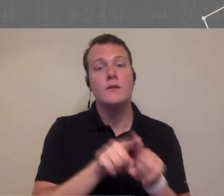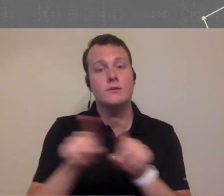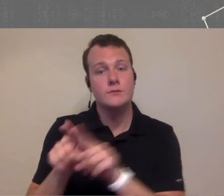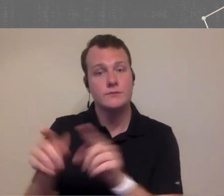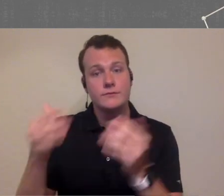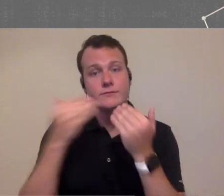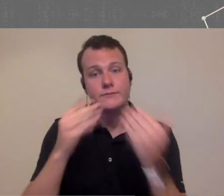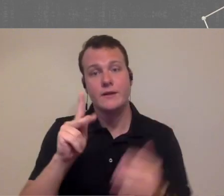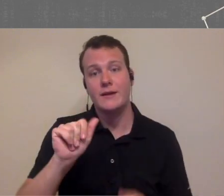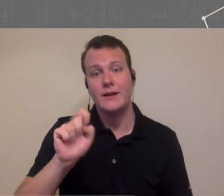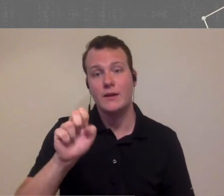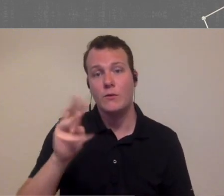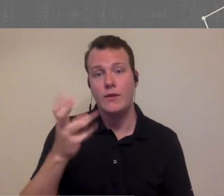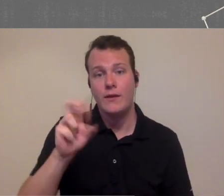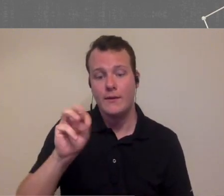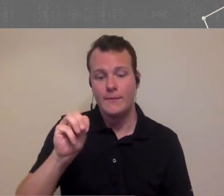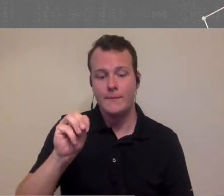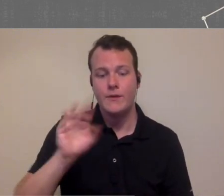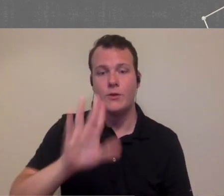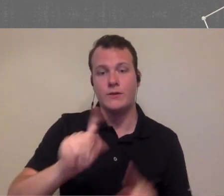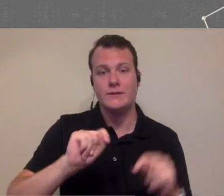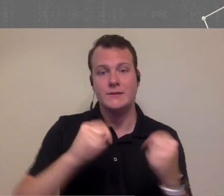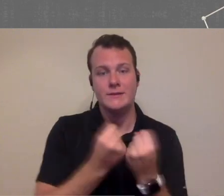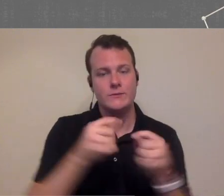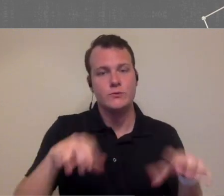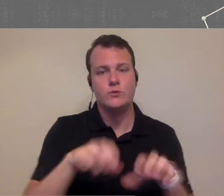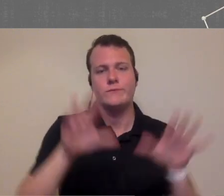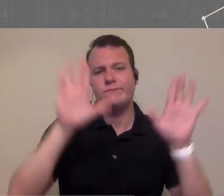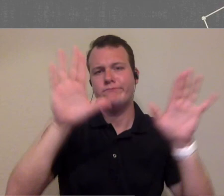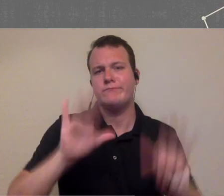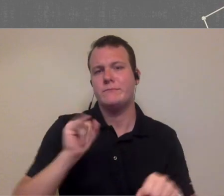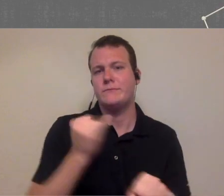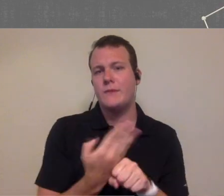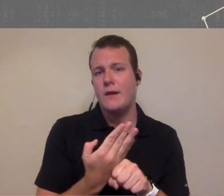would like to also thank Kate with them and her team they are doing a fantastic